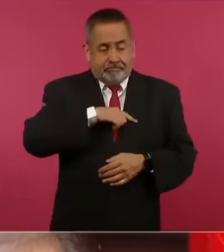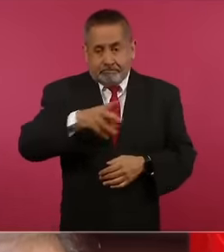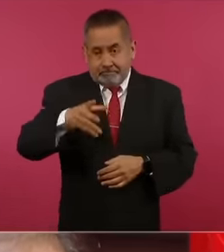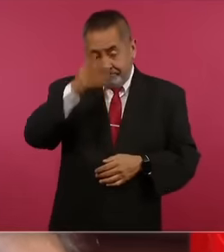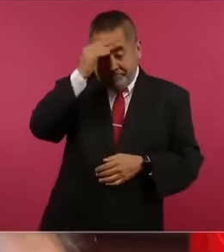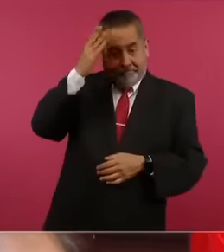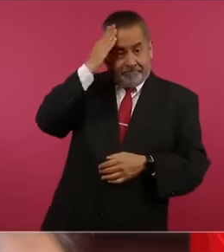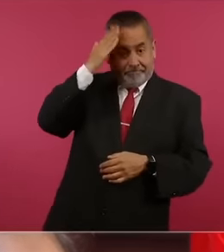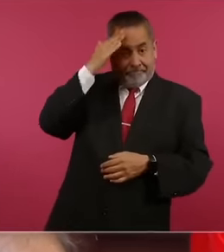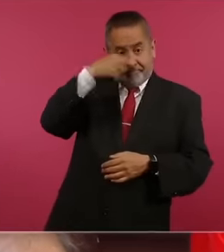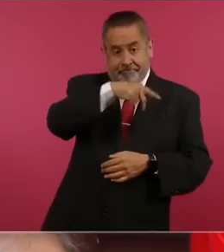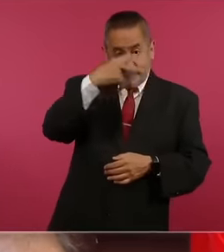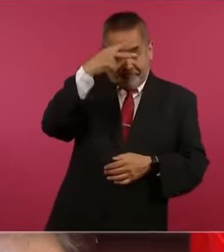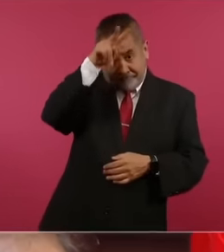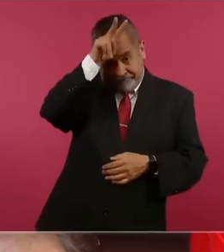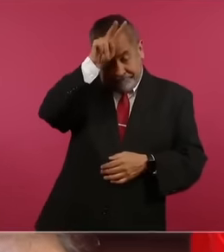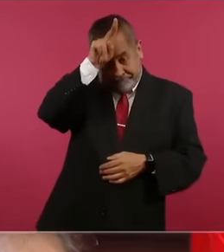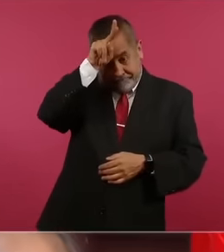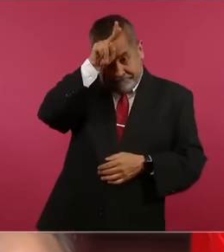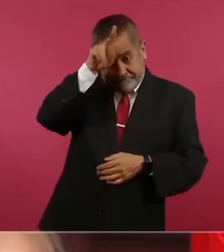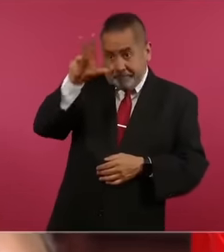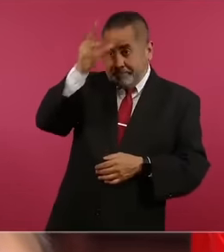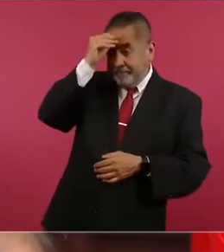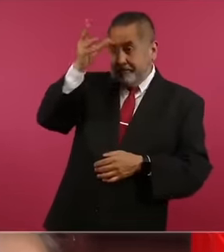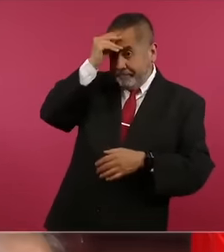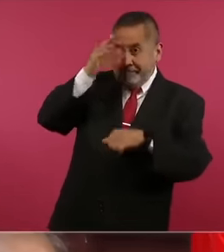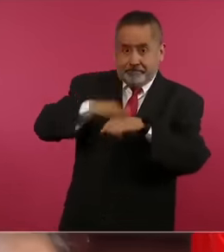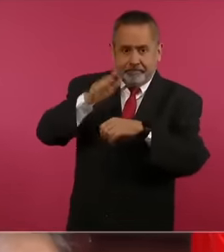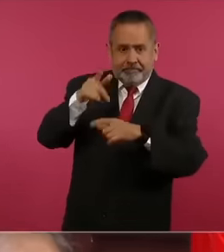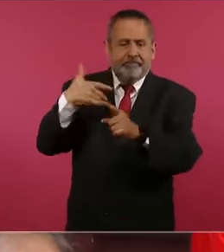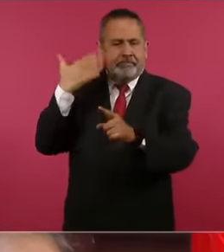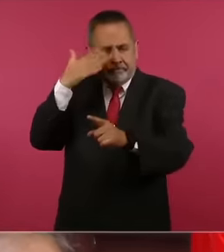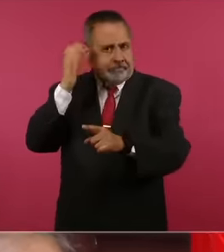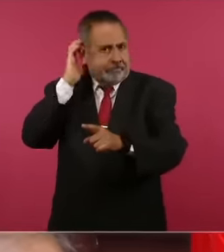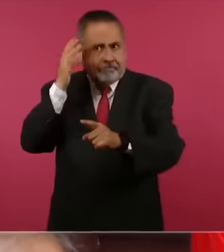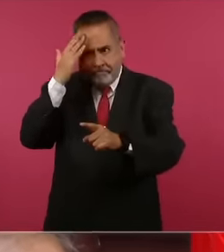that are emerging in our country can be inspired. because in another way we know how they have